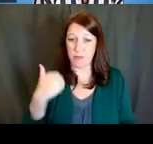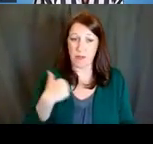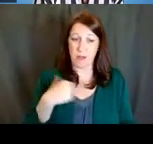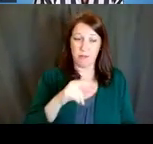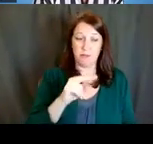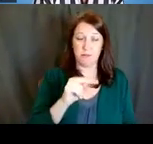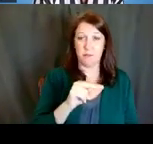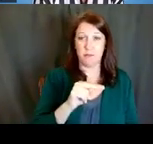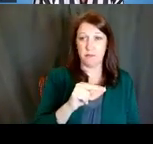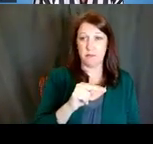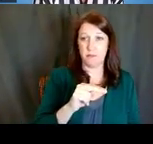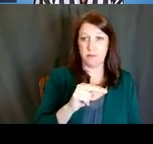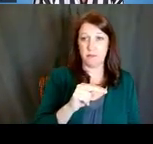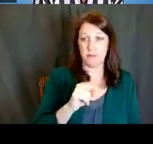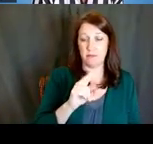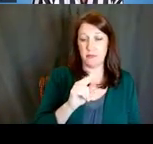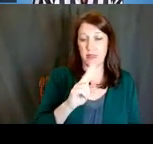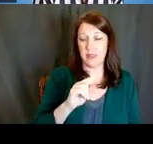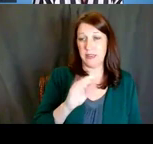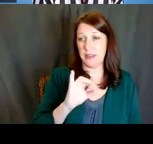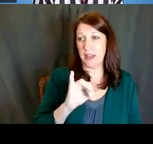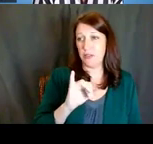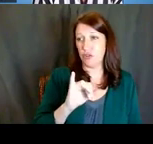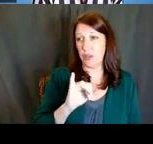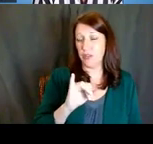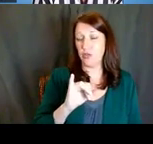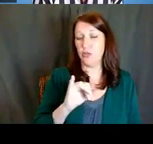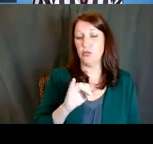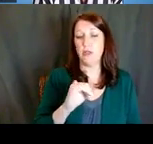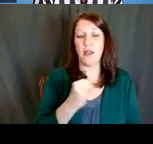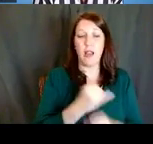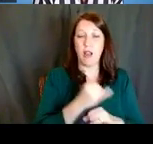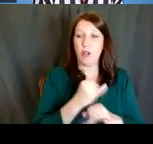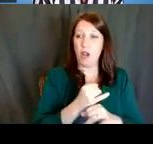of on Alcohol Abuse and Alcoholism, and we would hold networking events